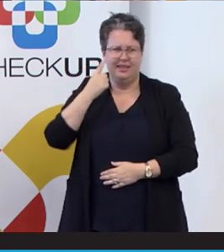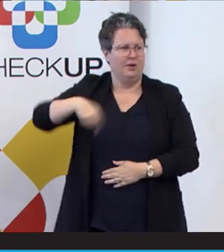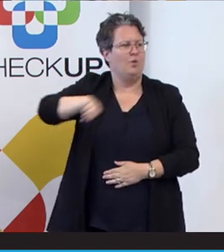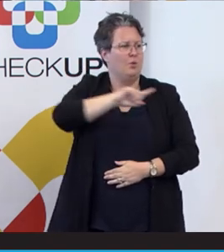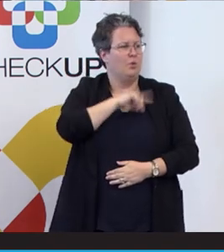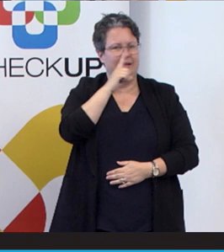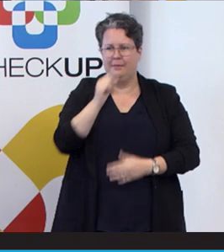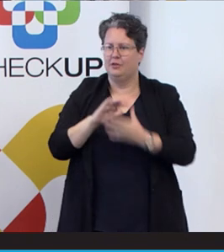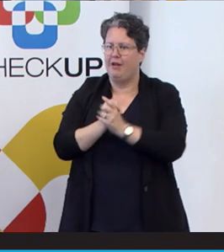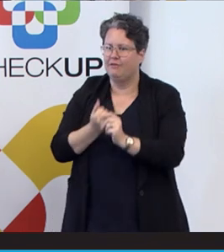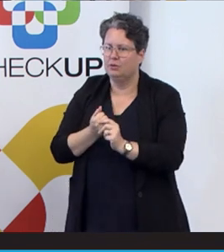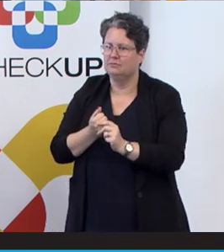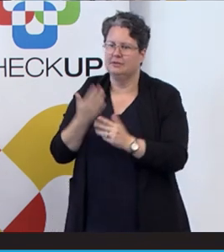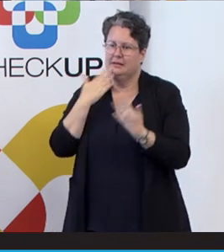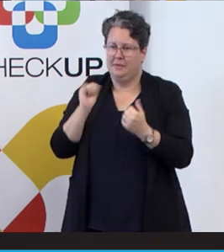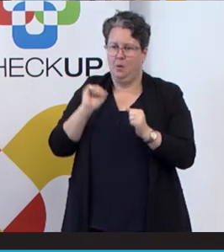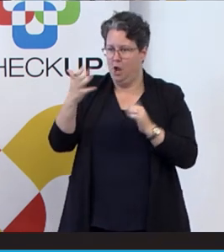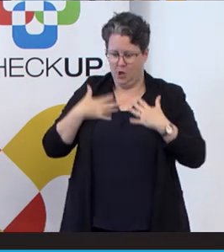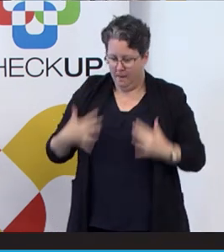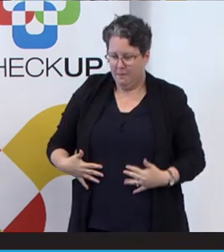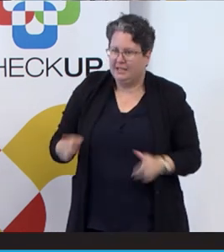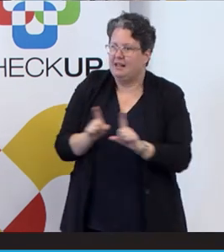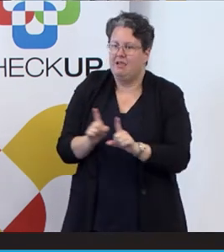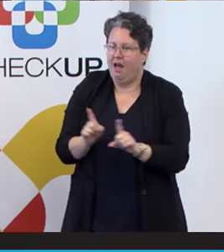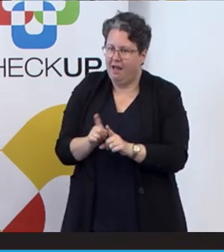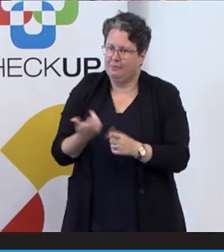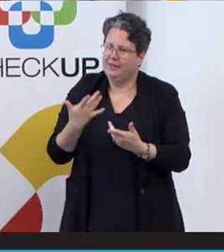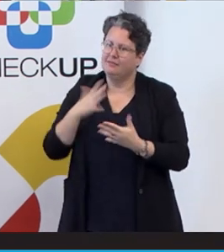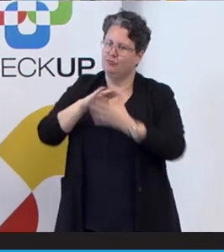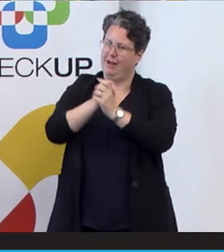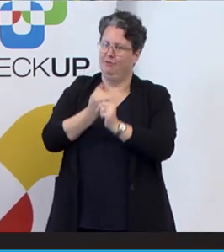no matter what version of that we have, but also bring to mind three things that you are